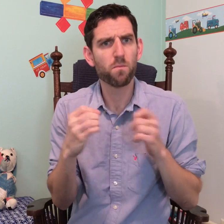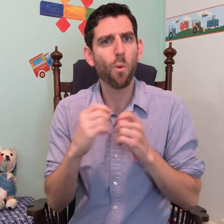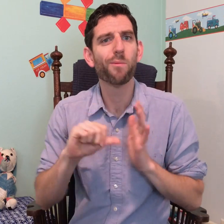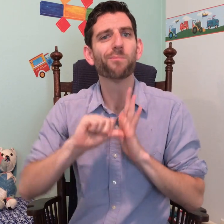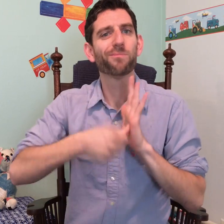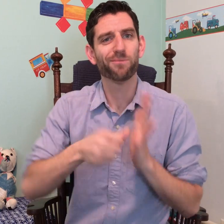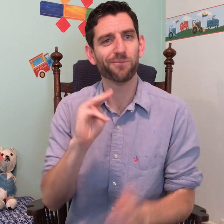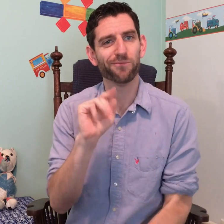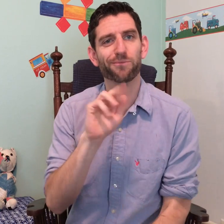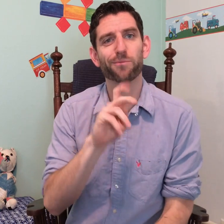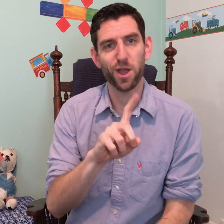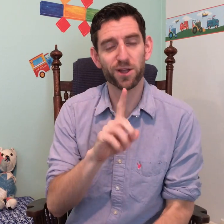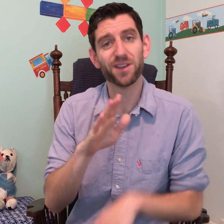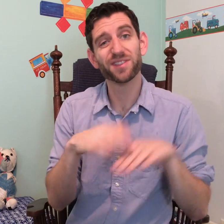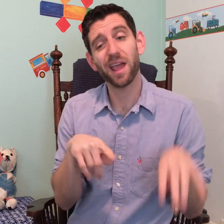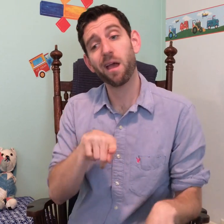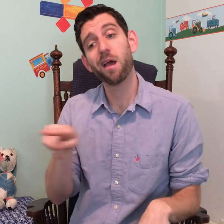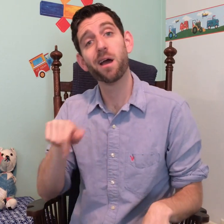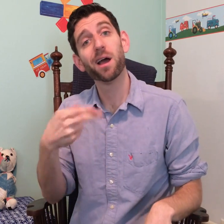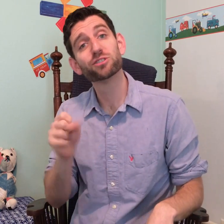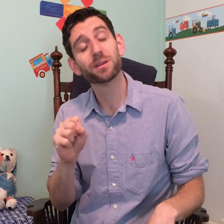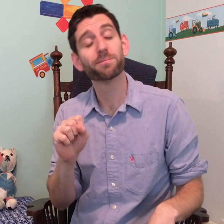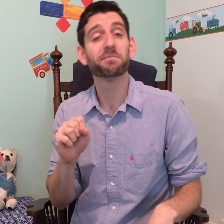or what we call "more marked" than other, easier handshapes